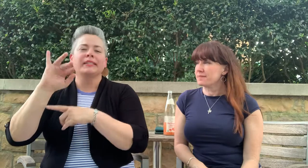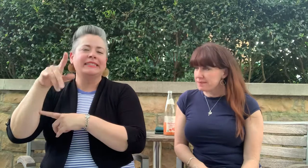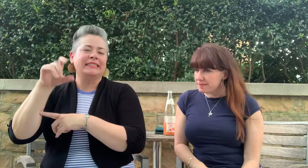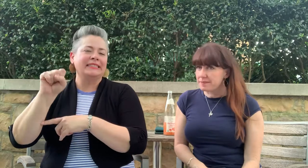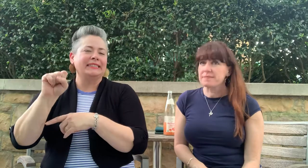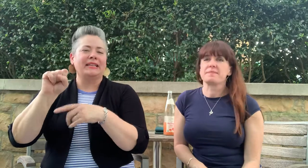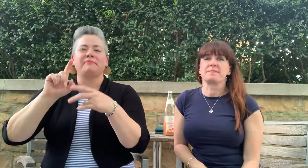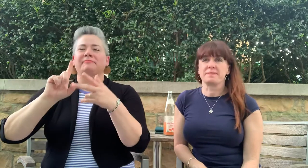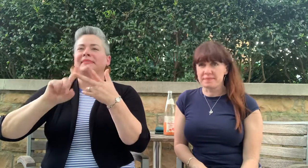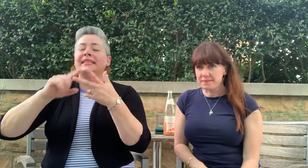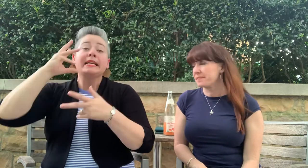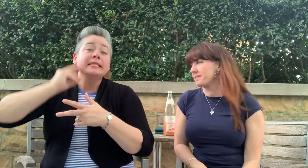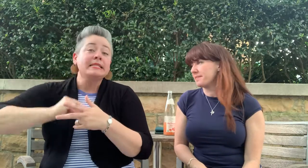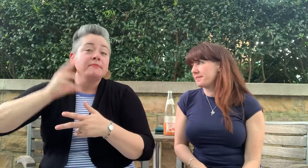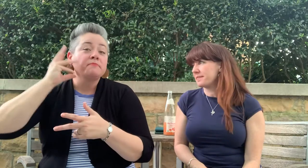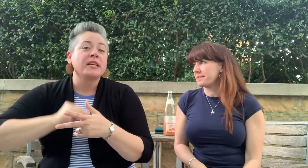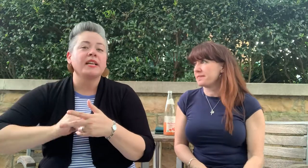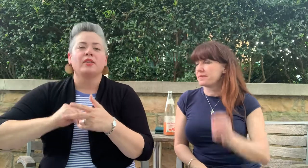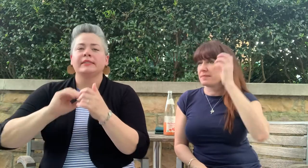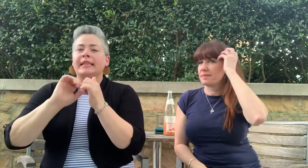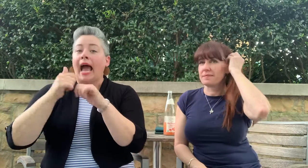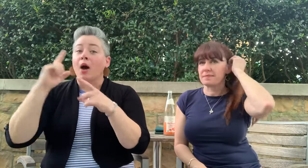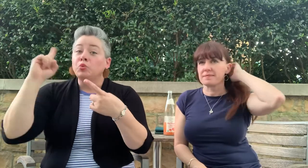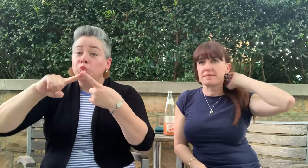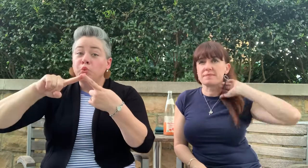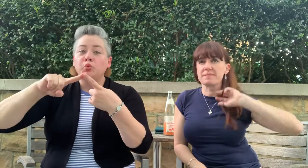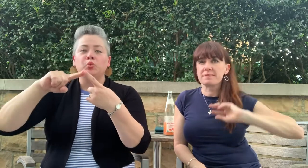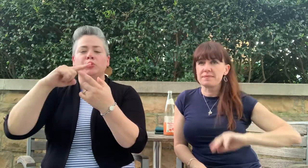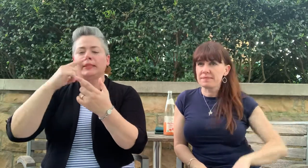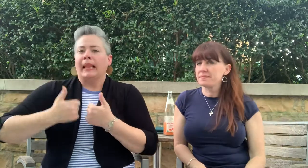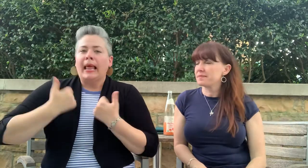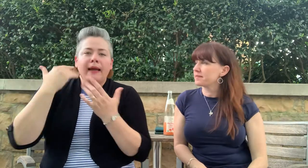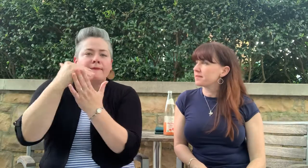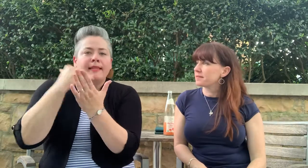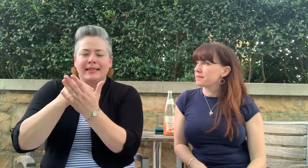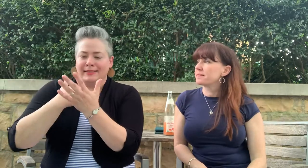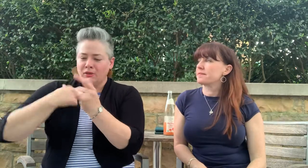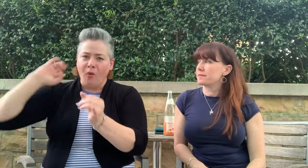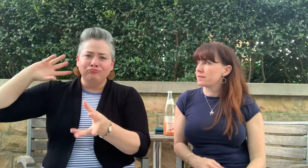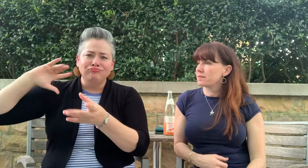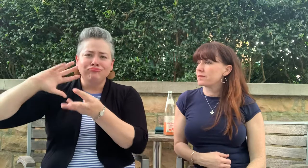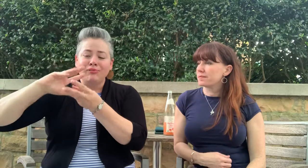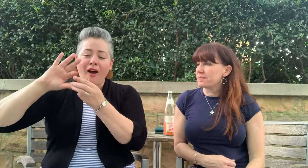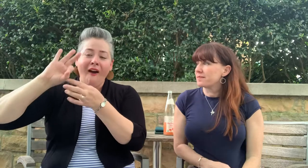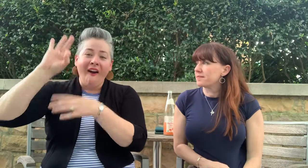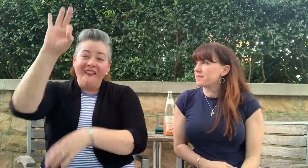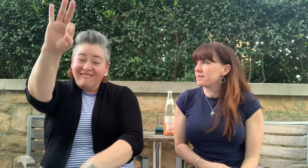tips, life lessons, and how-to's. We want to share these